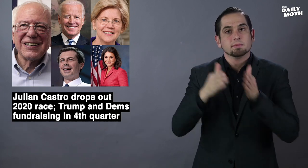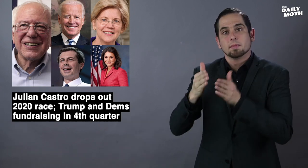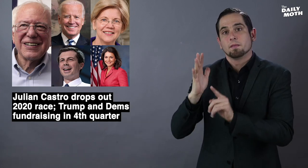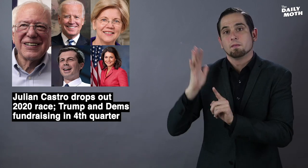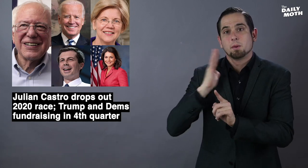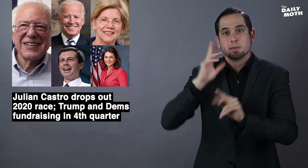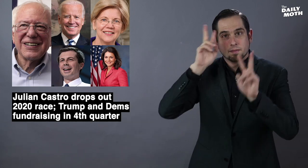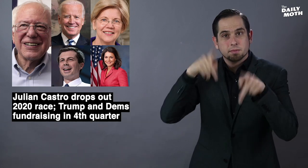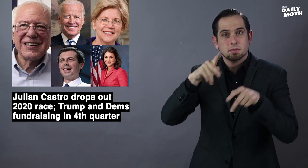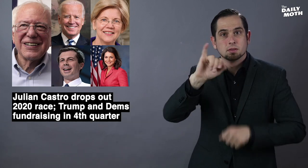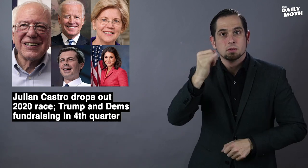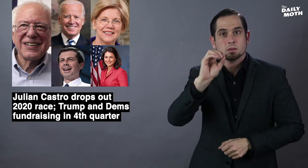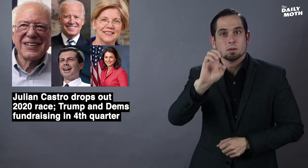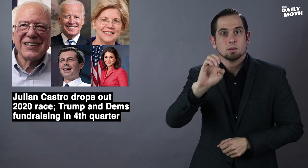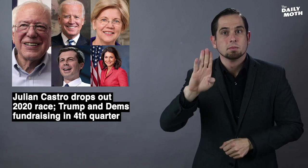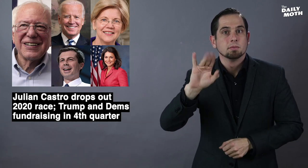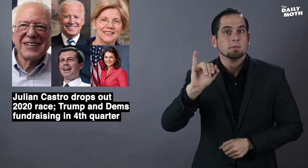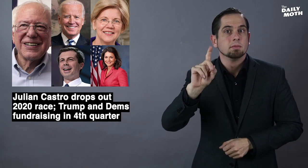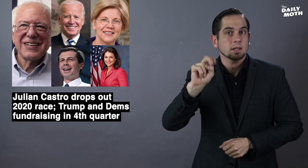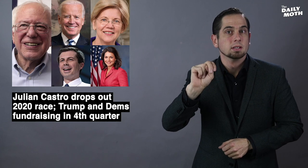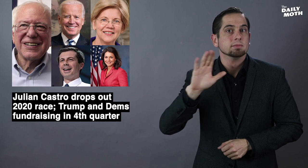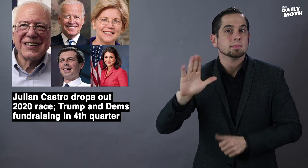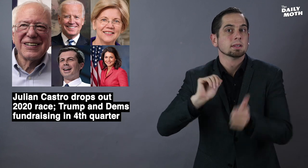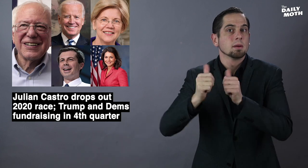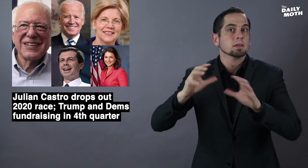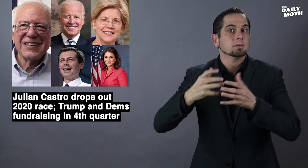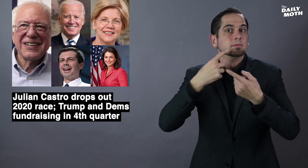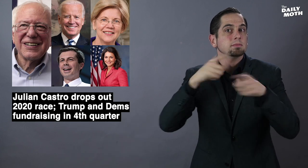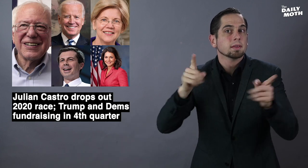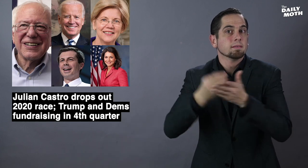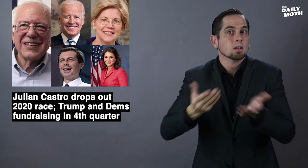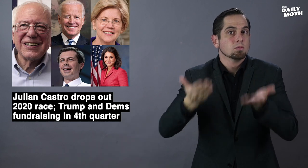Former Vice President Joe Biden's campaign announced